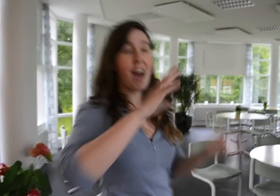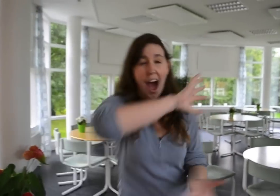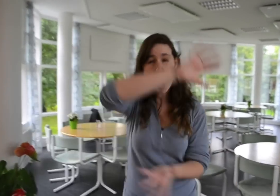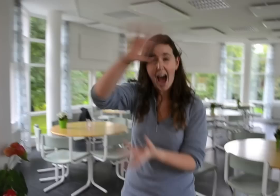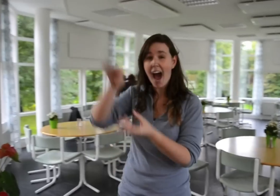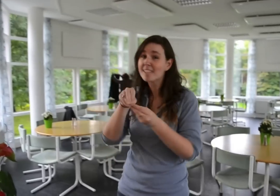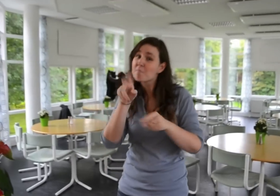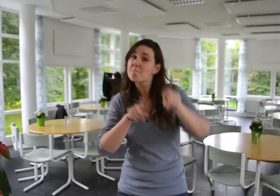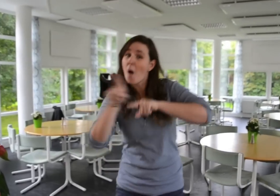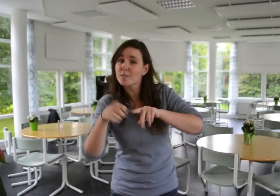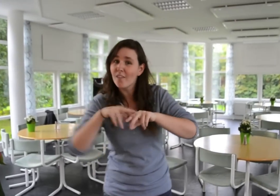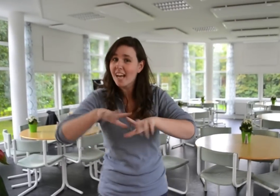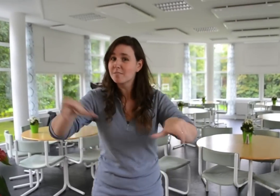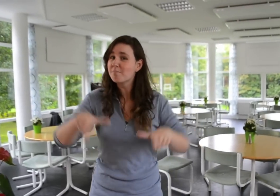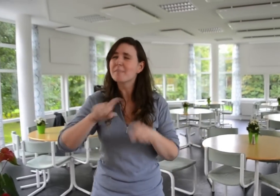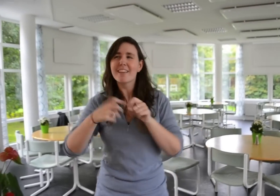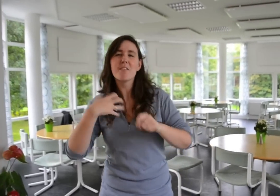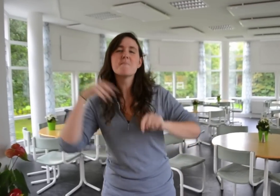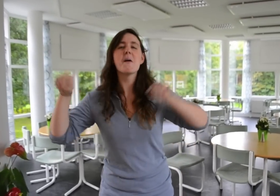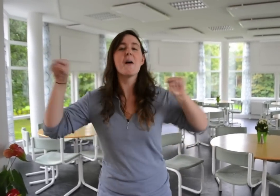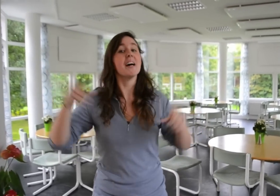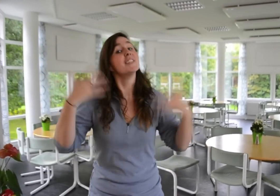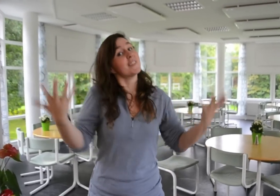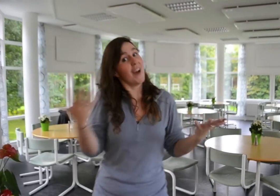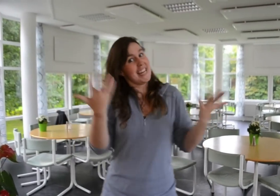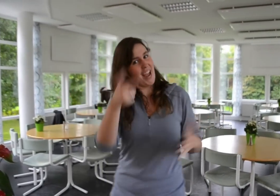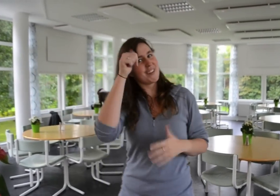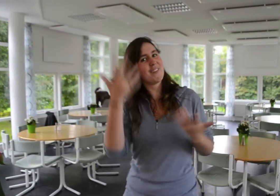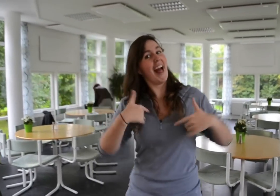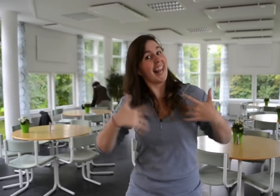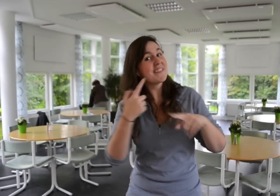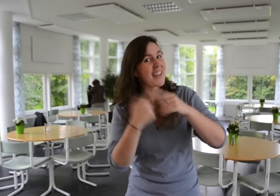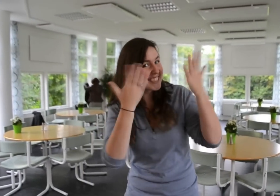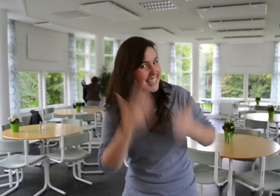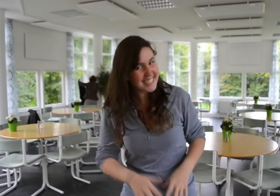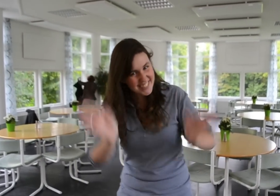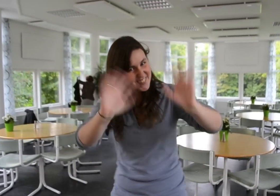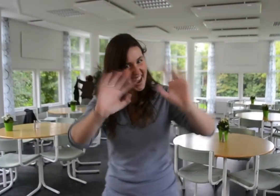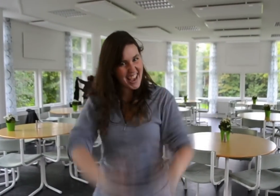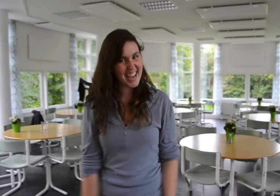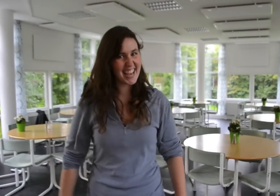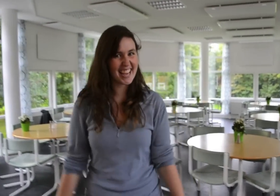So this tour covers most of Castberggaard but there are still more areas. Now you know where I live and study! Bye!